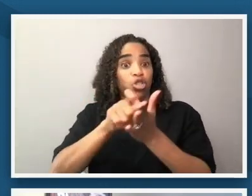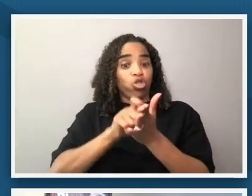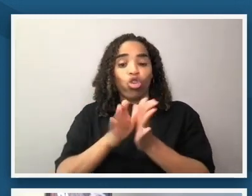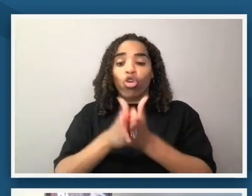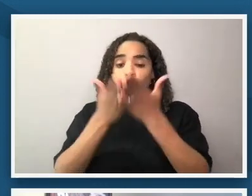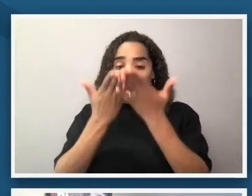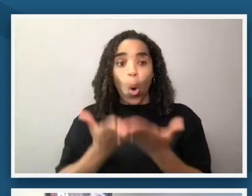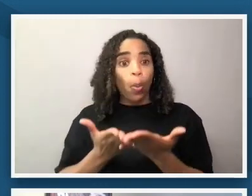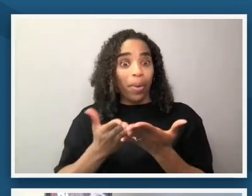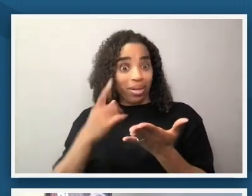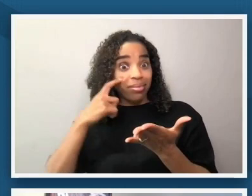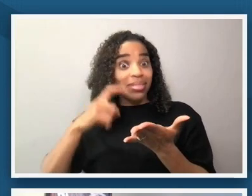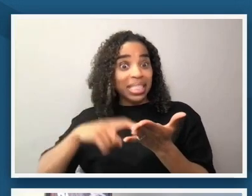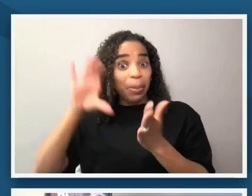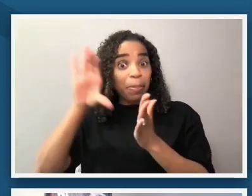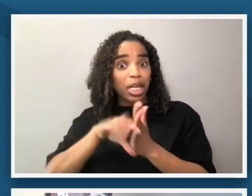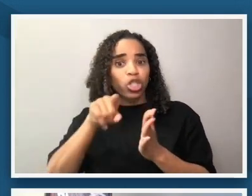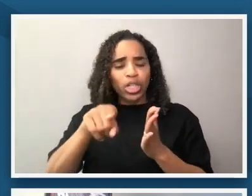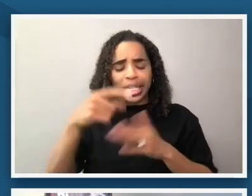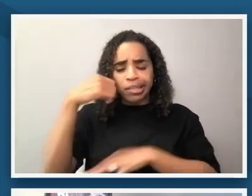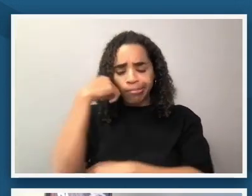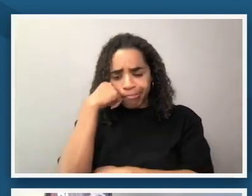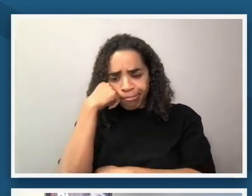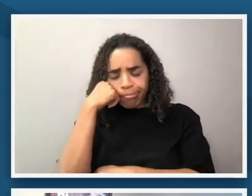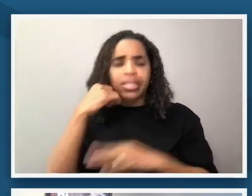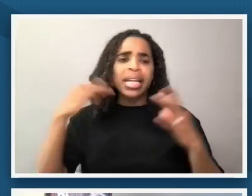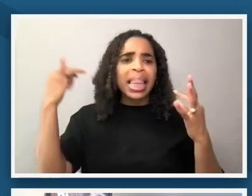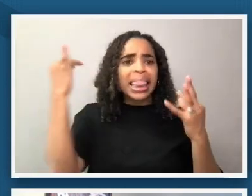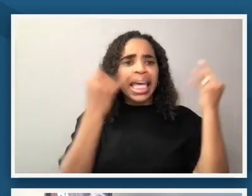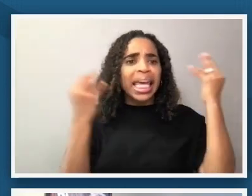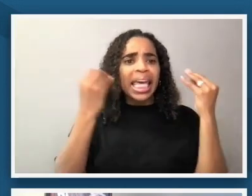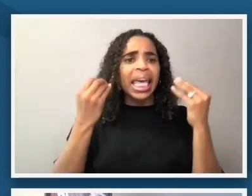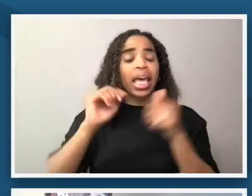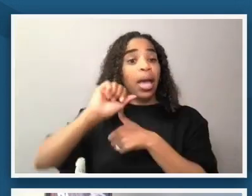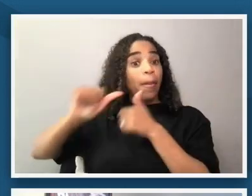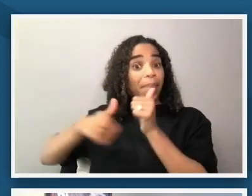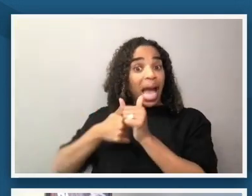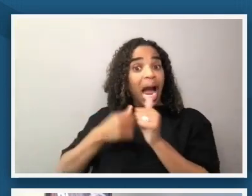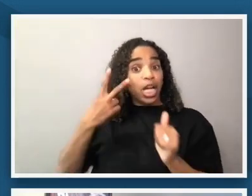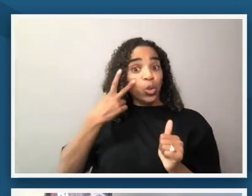is deep in thought